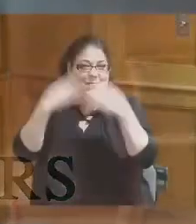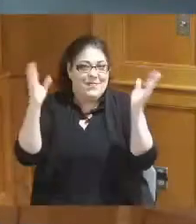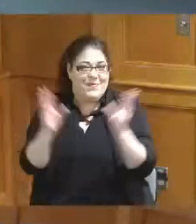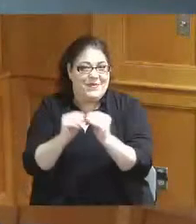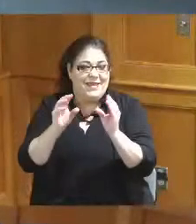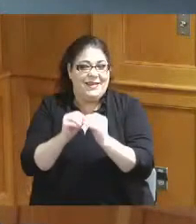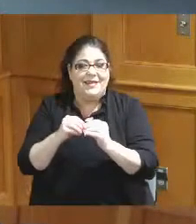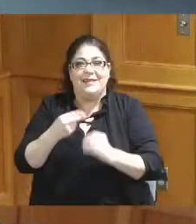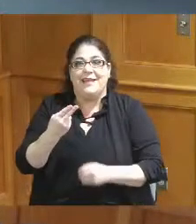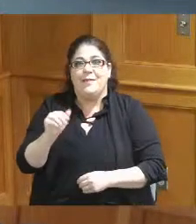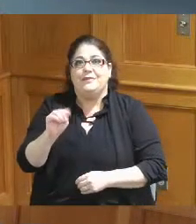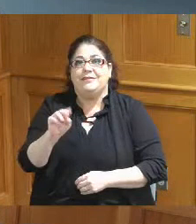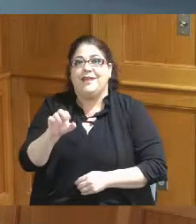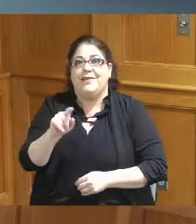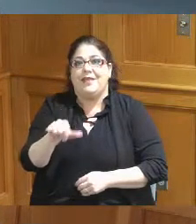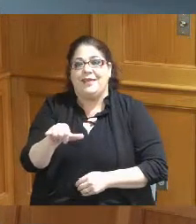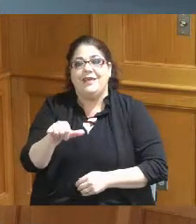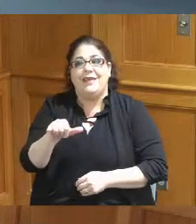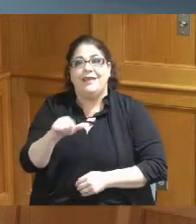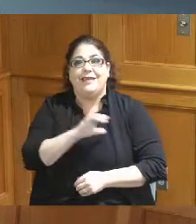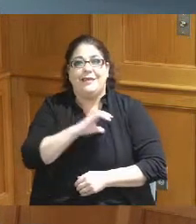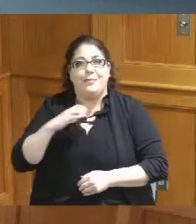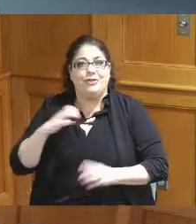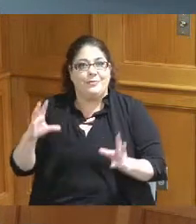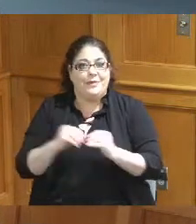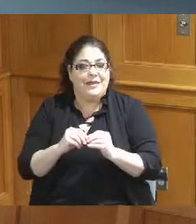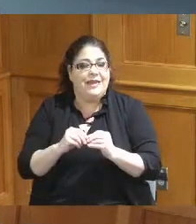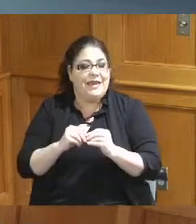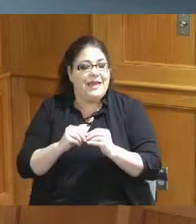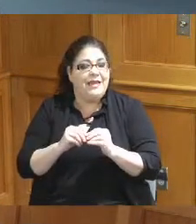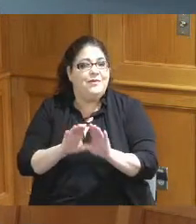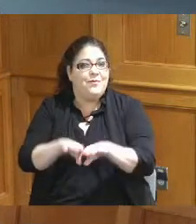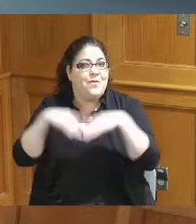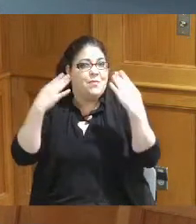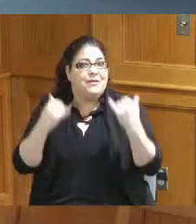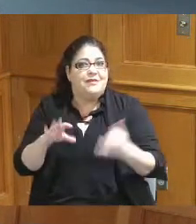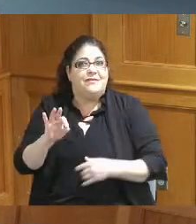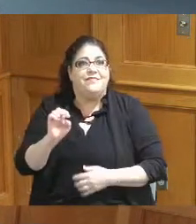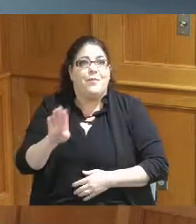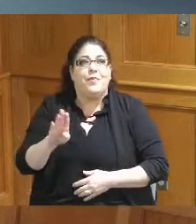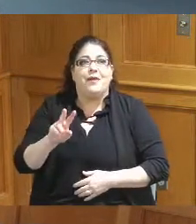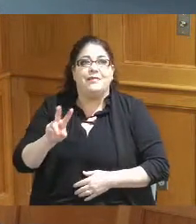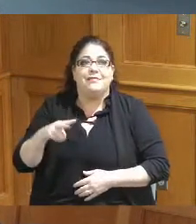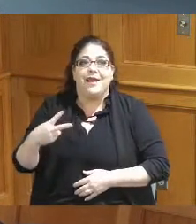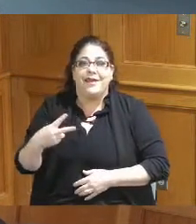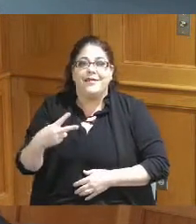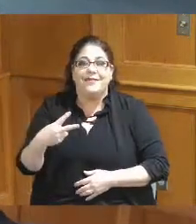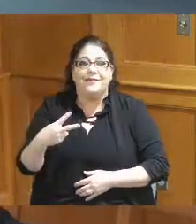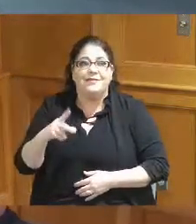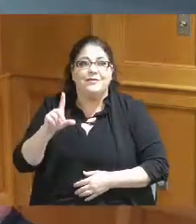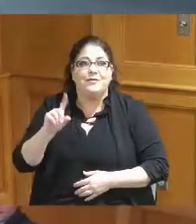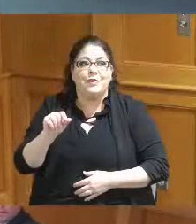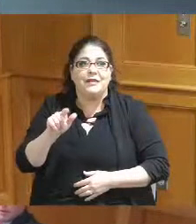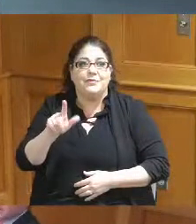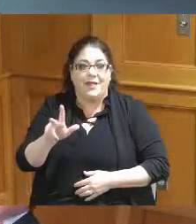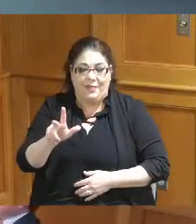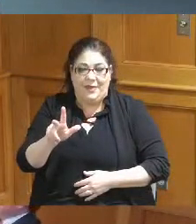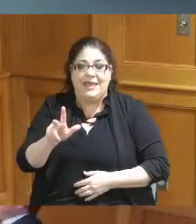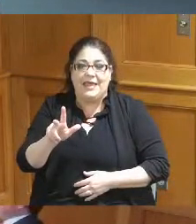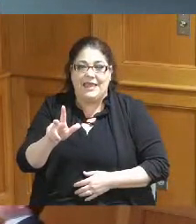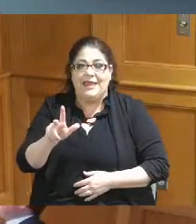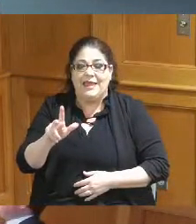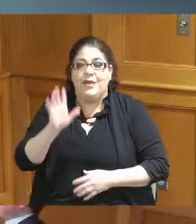our Hamilton County Commission meeting to order today February 2nd 2023 we're going to start